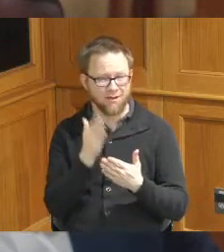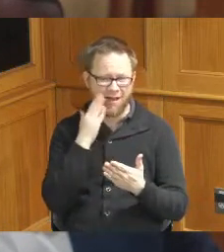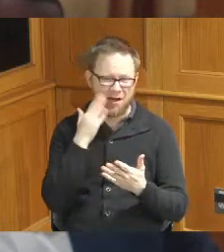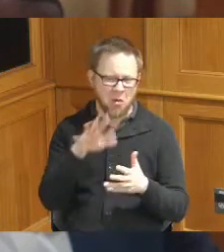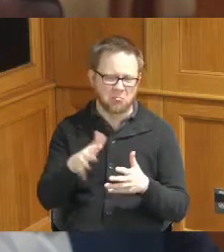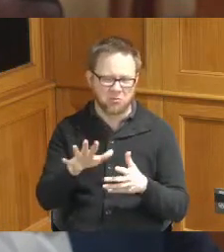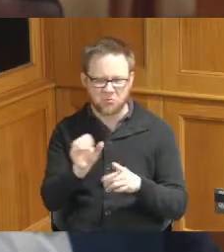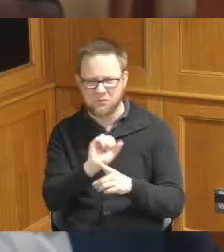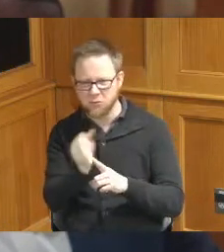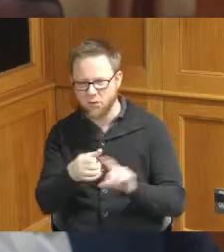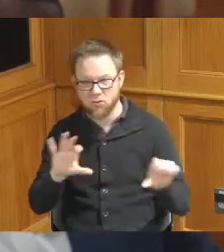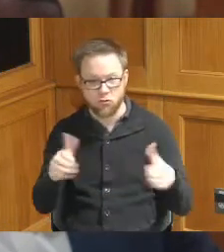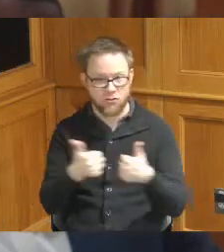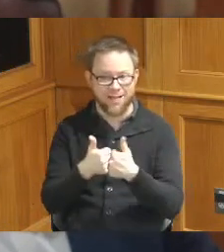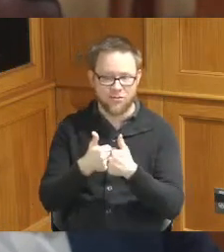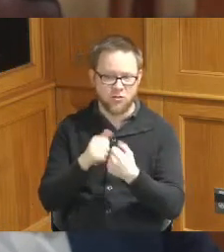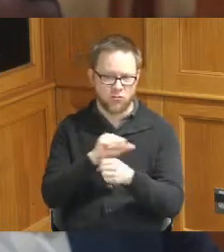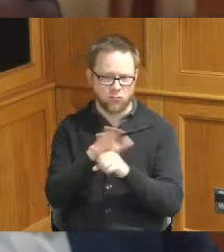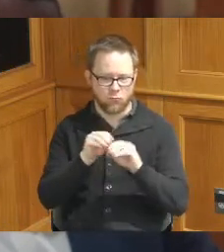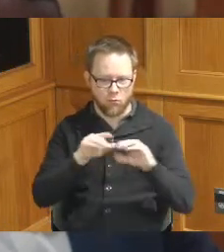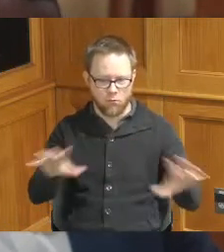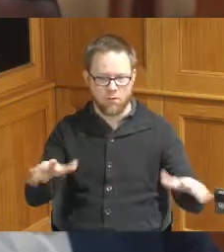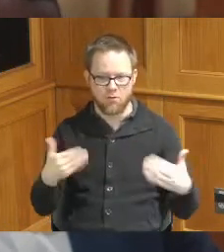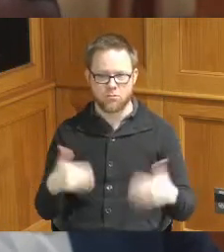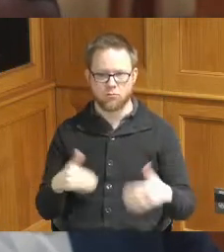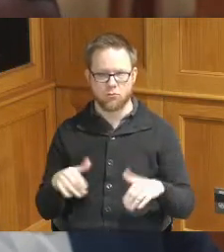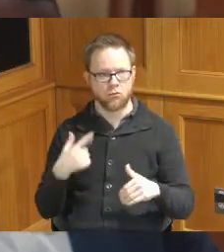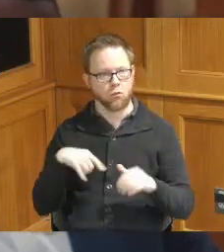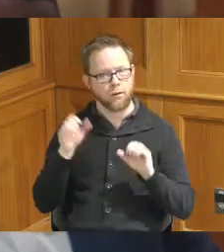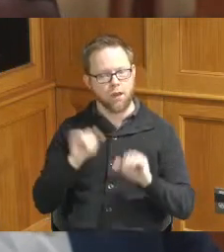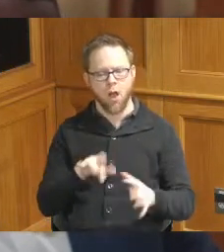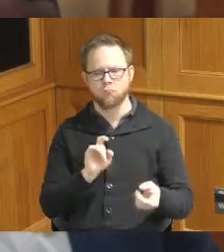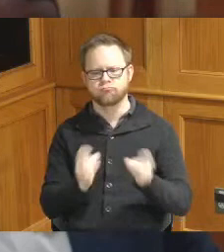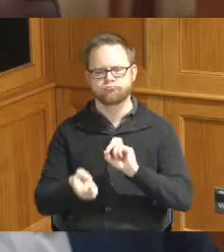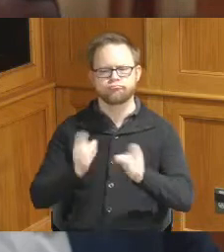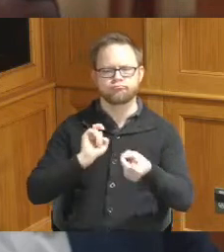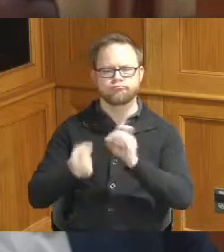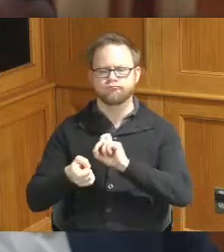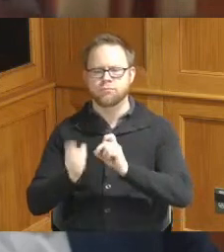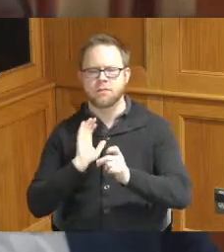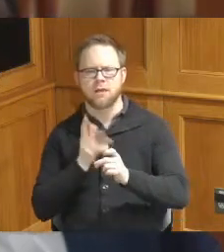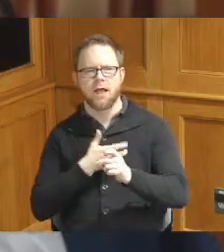a challenge through the pandemic we're able to modify our training so that it's not all